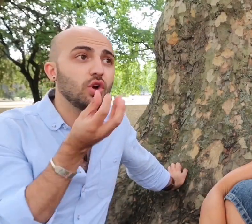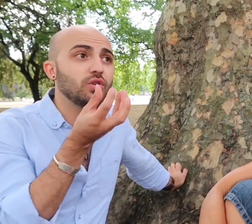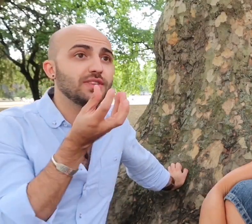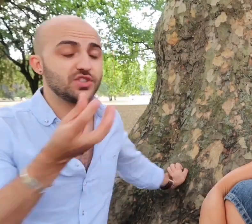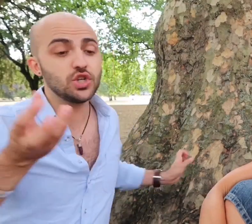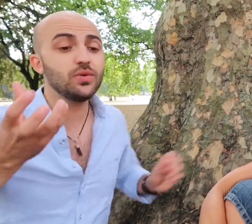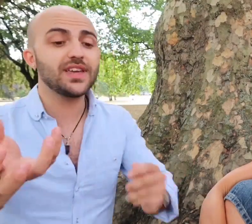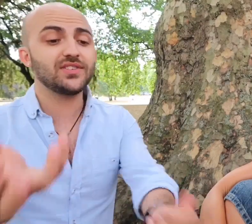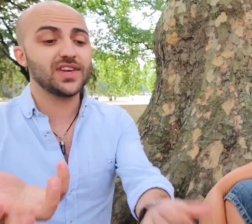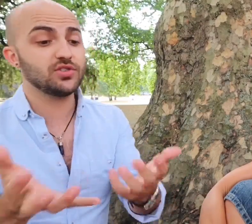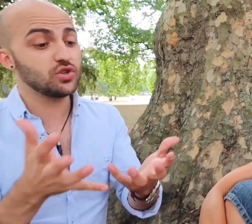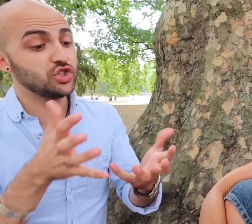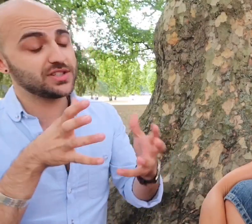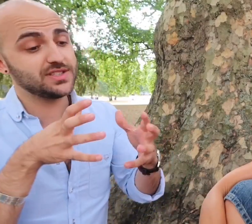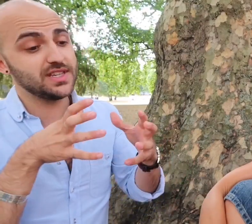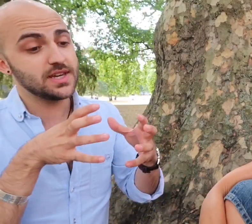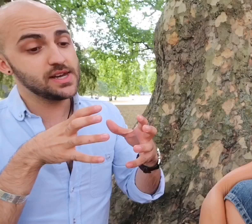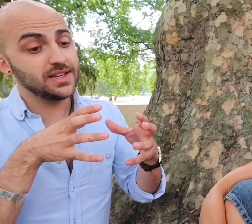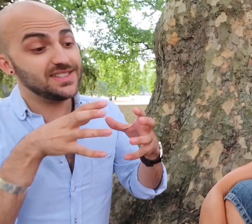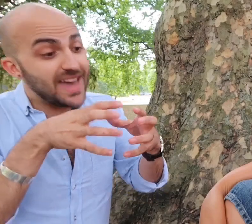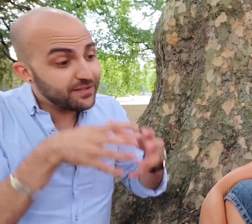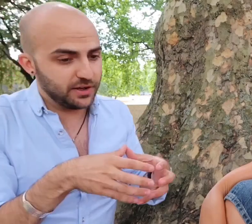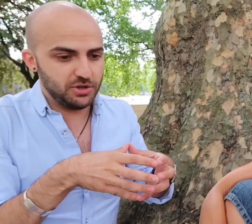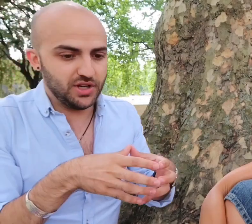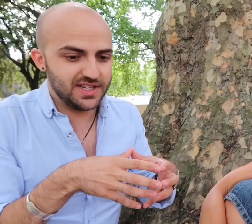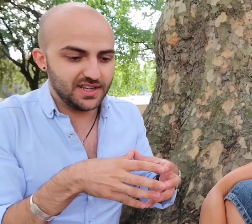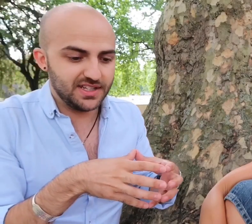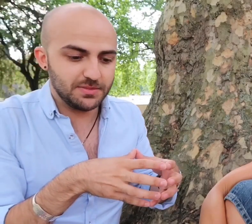there's two things here it's not just the Deaf community that need to